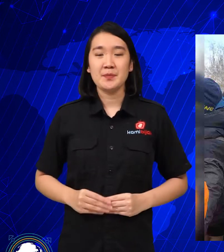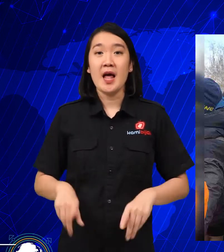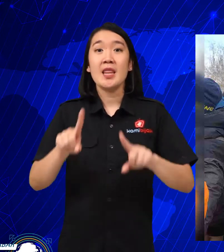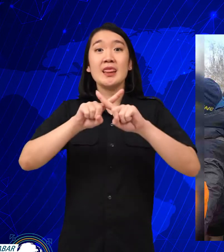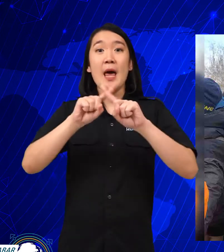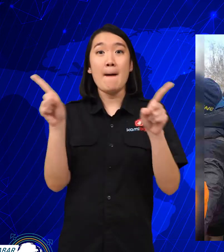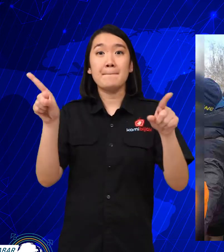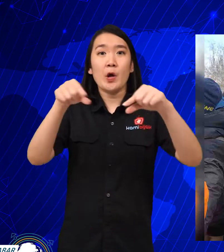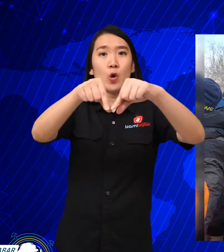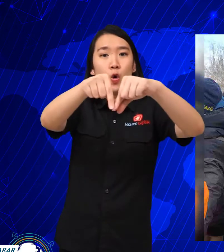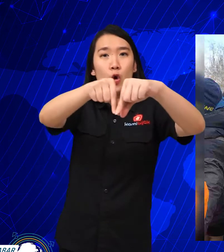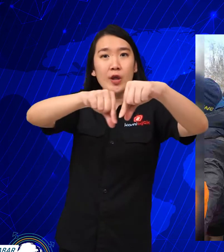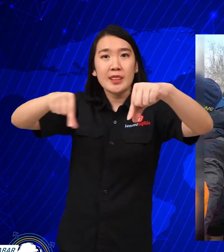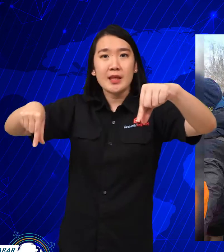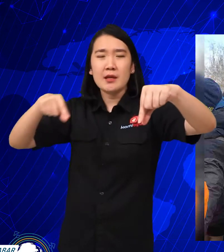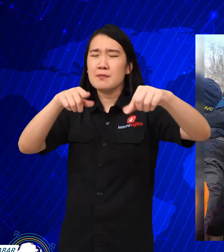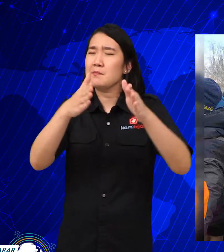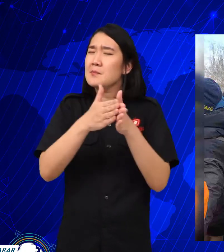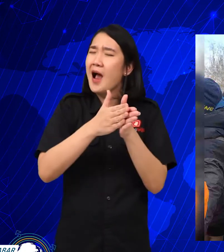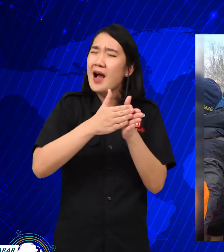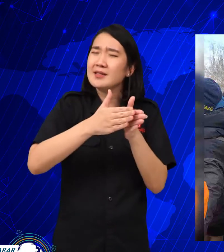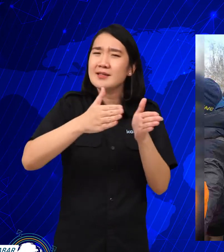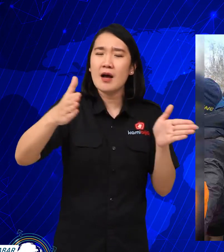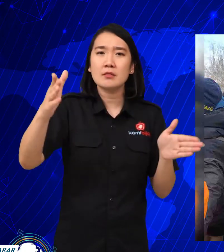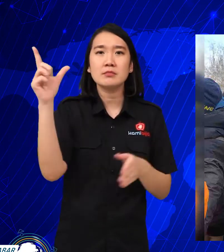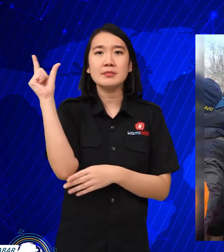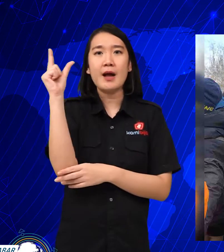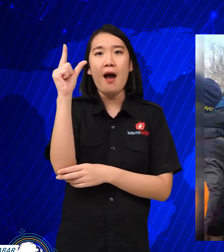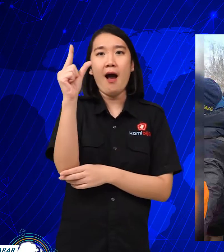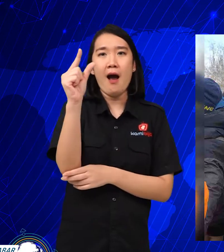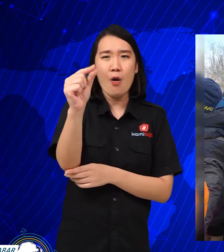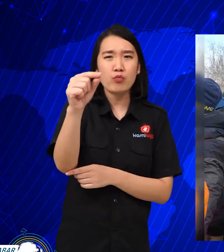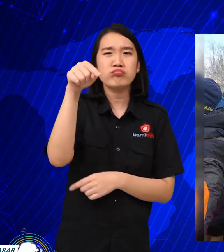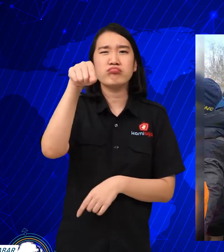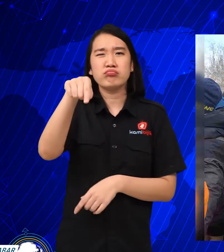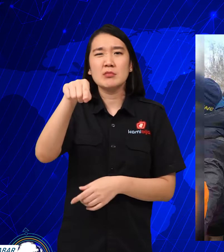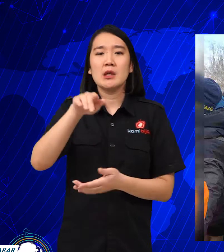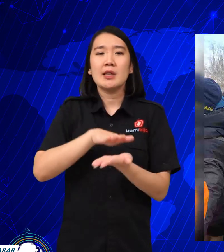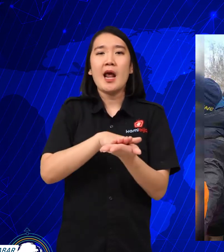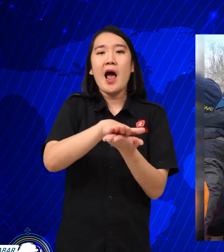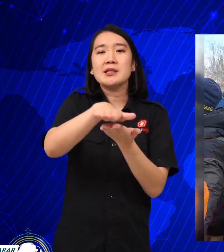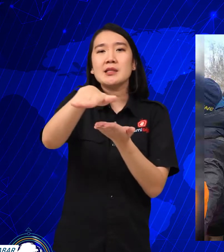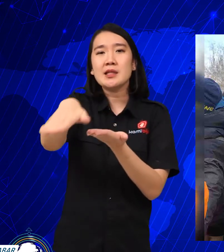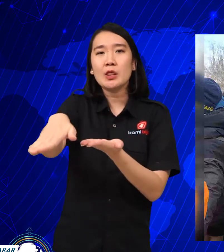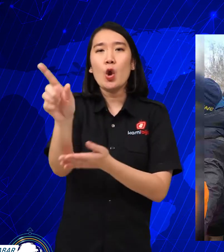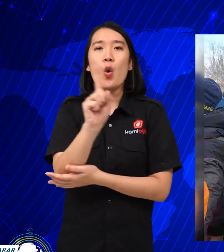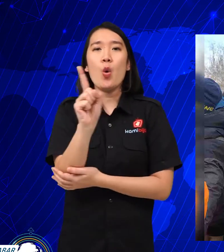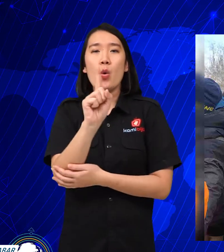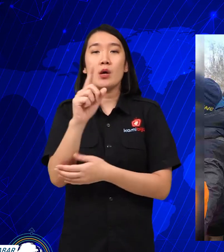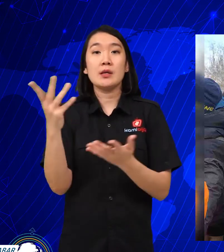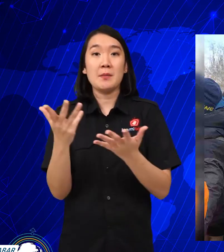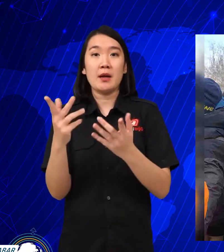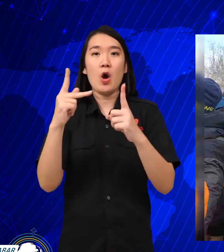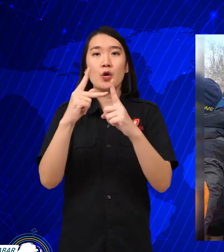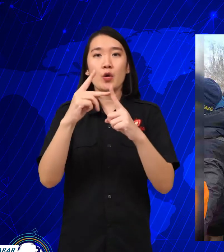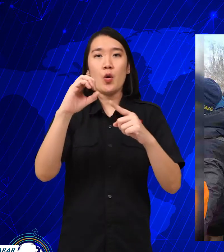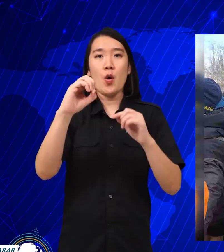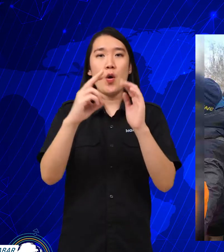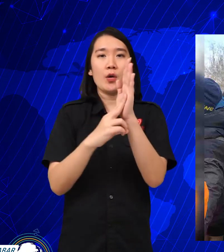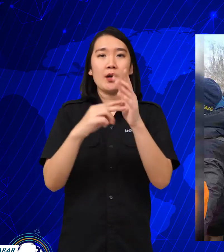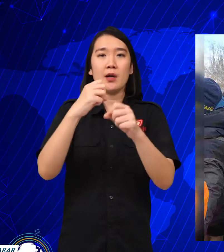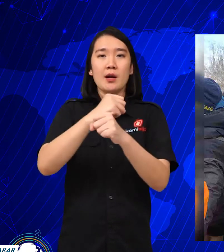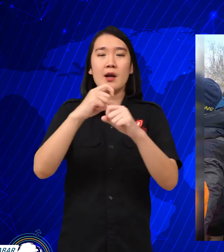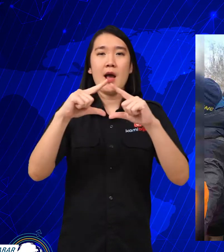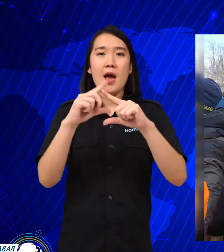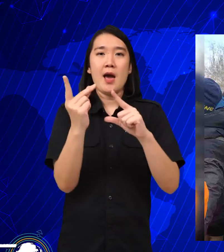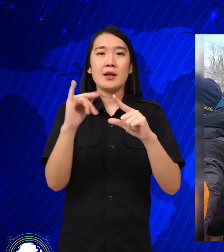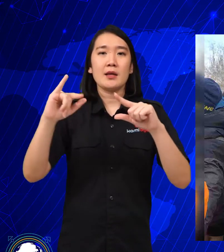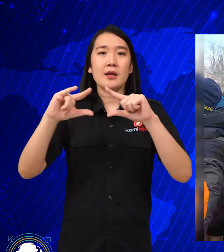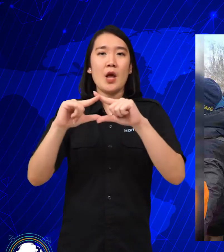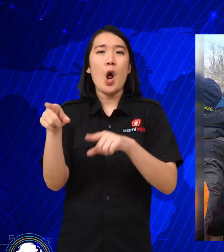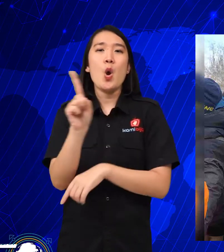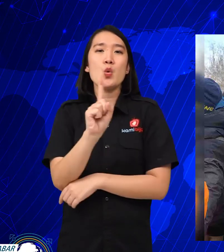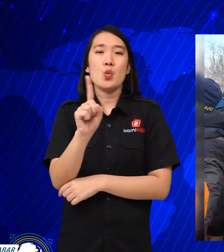But their long and long route transited in Hungary,